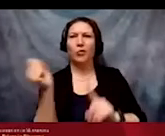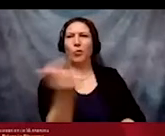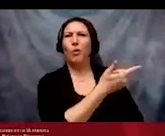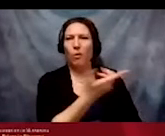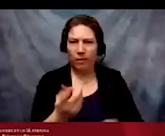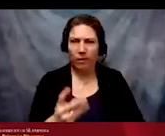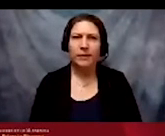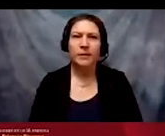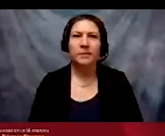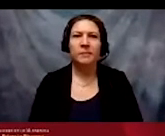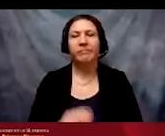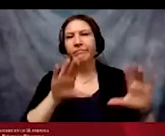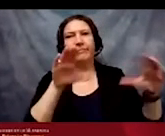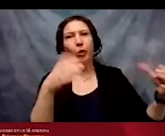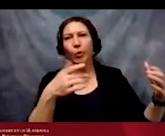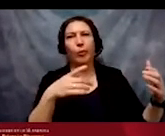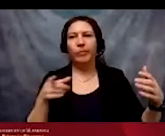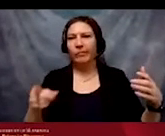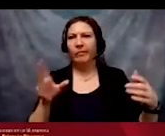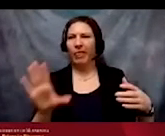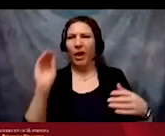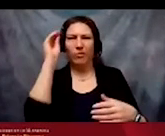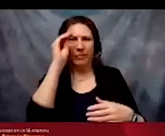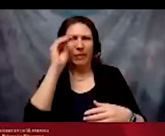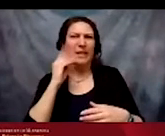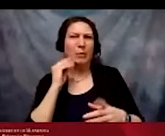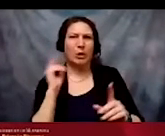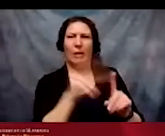or group of people. Scrutinize systems